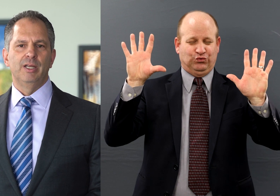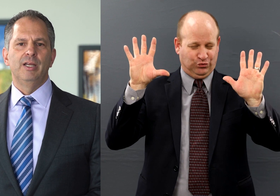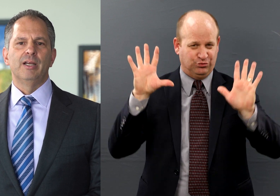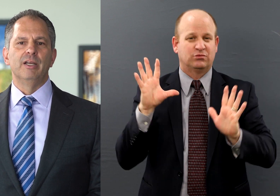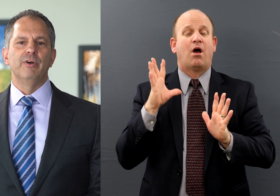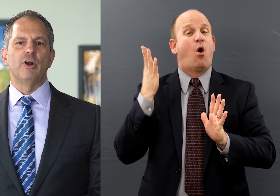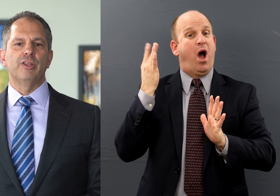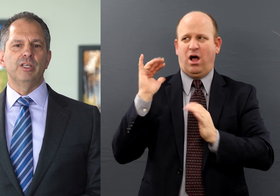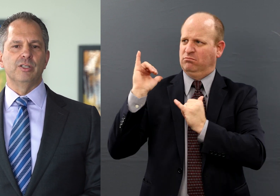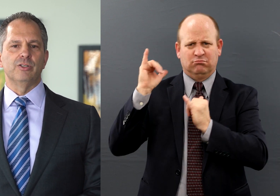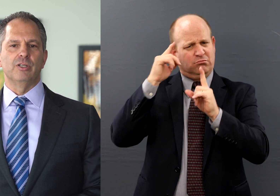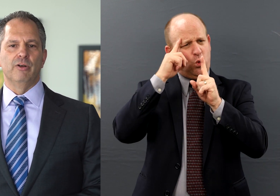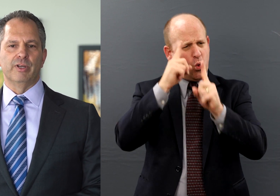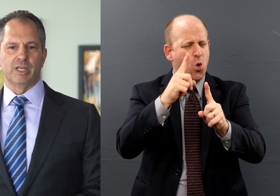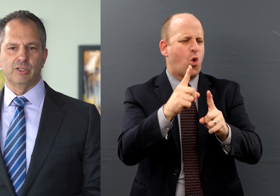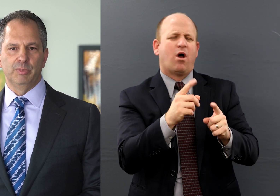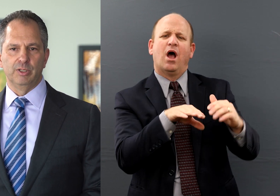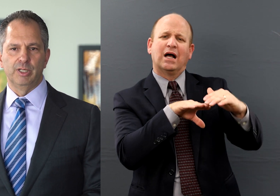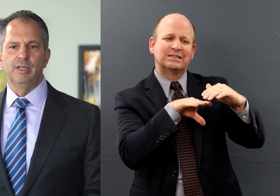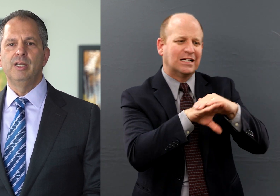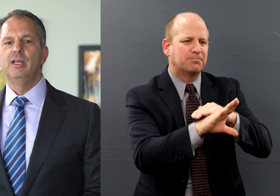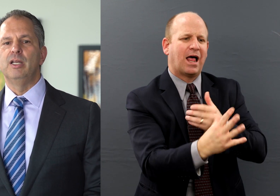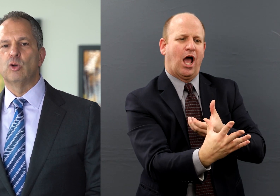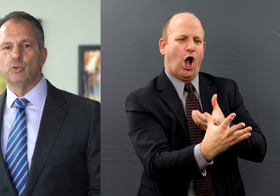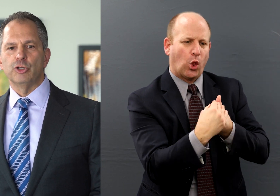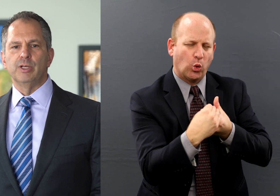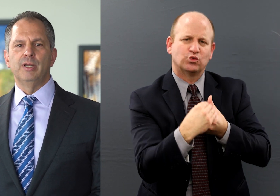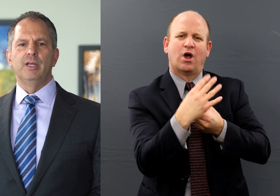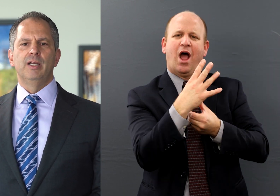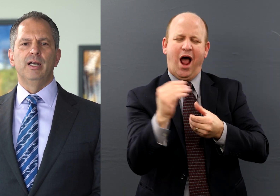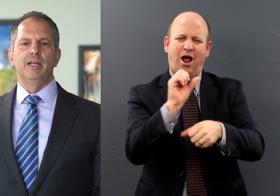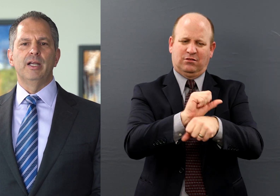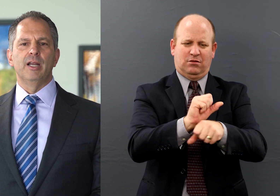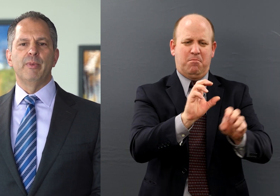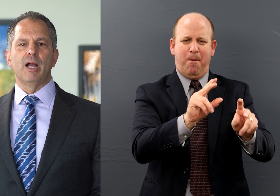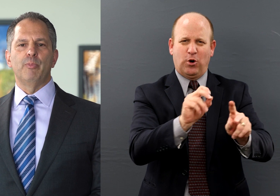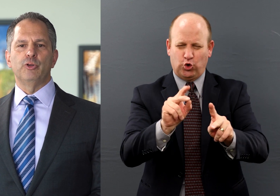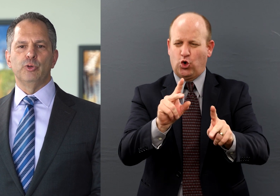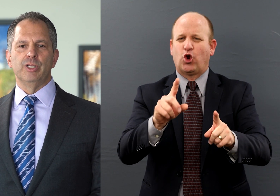given our thesis of accessibility, inclusion, and economic opportunities